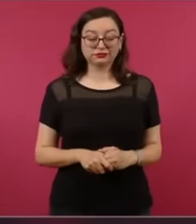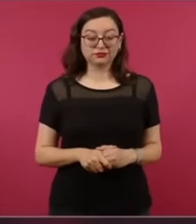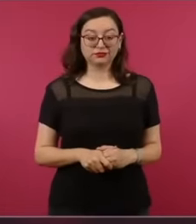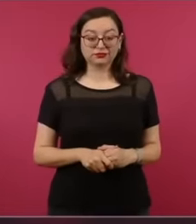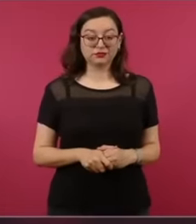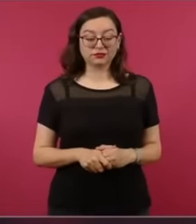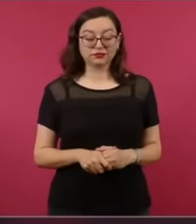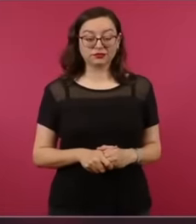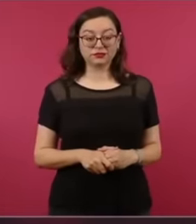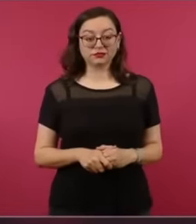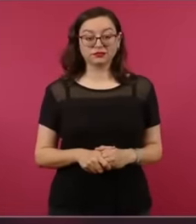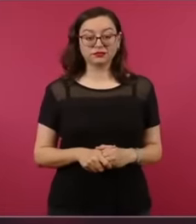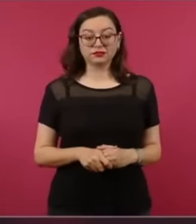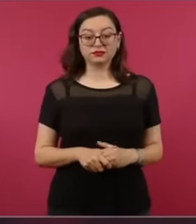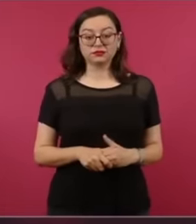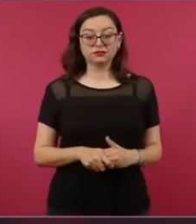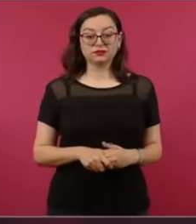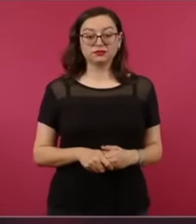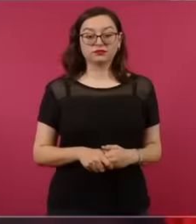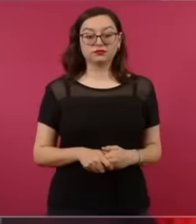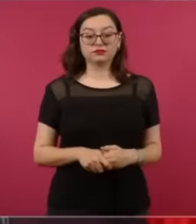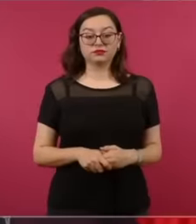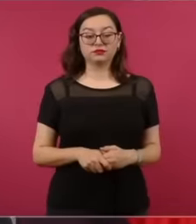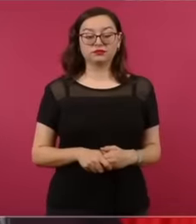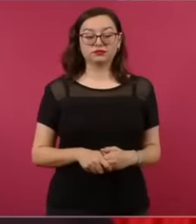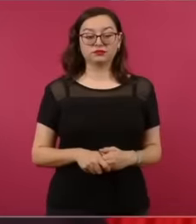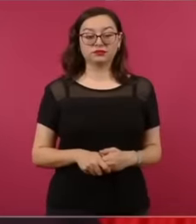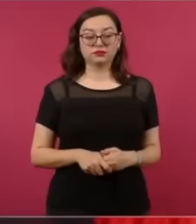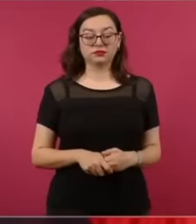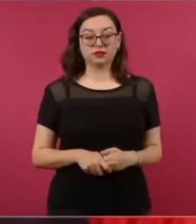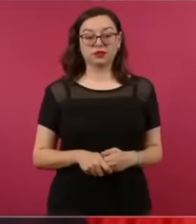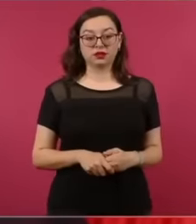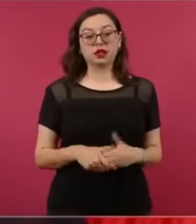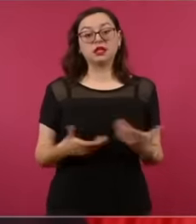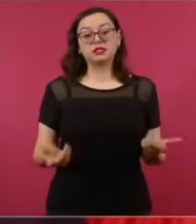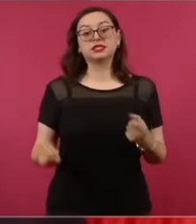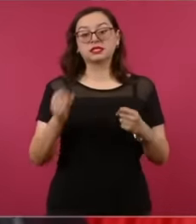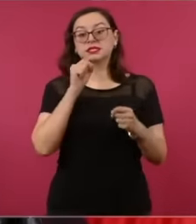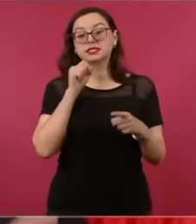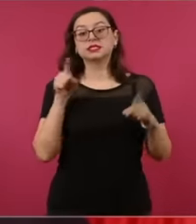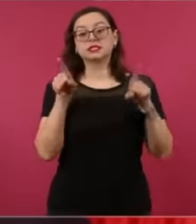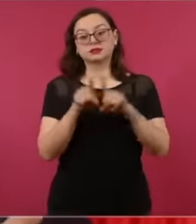and it is also enough to say enough of